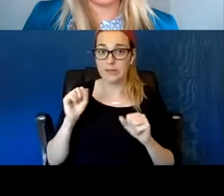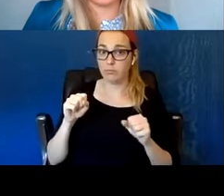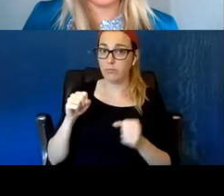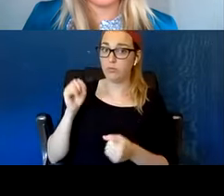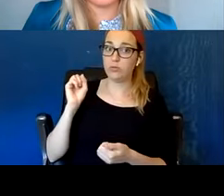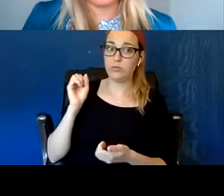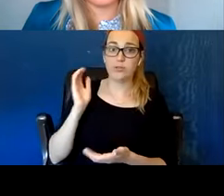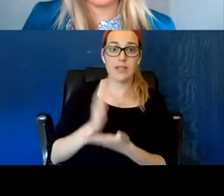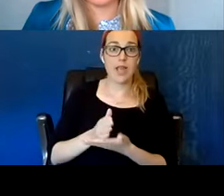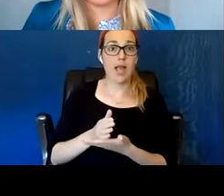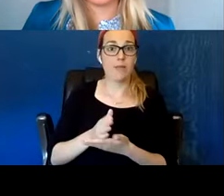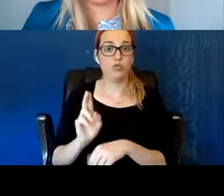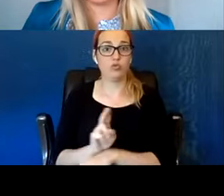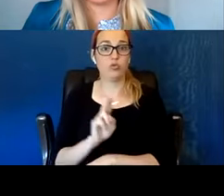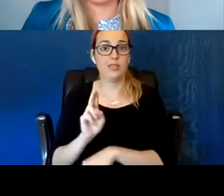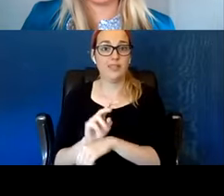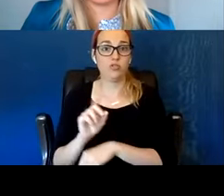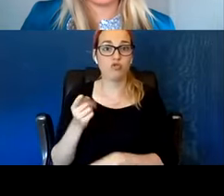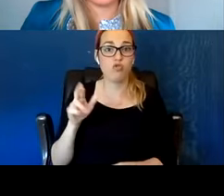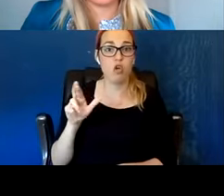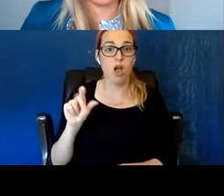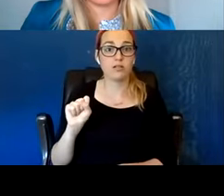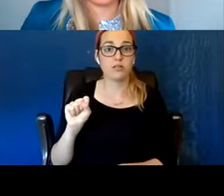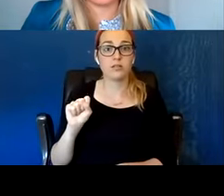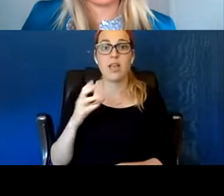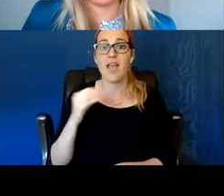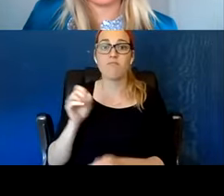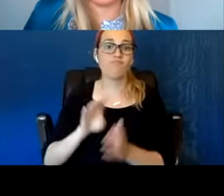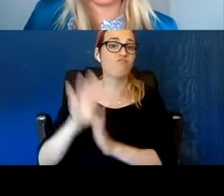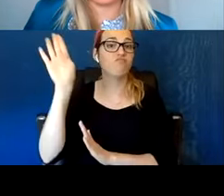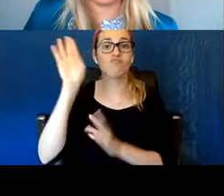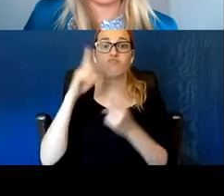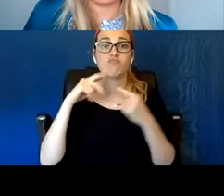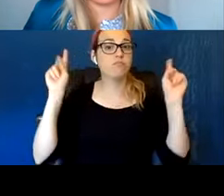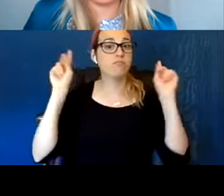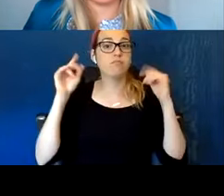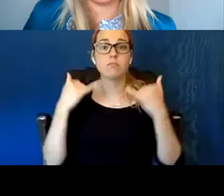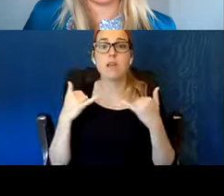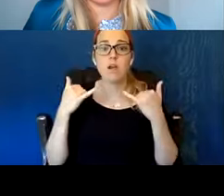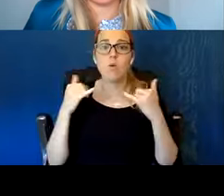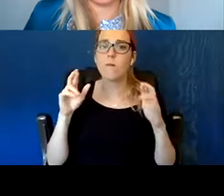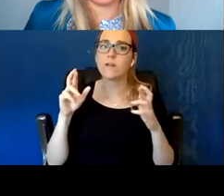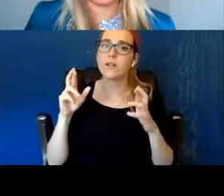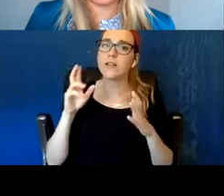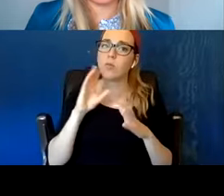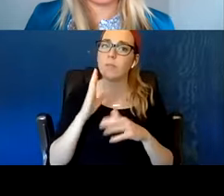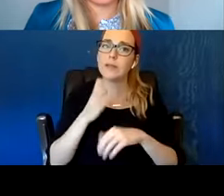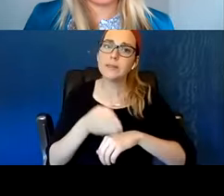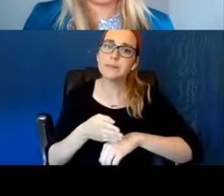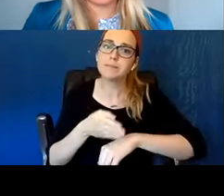and then has really just thrived. And I believe that this will get him closer to being housed hopefully.